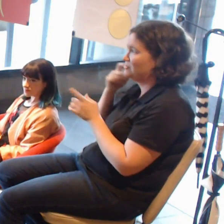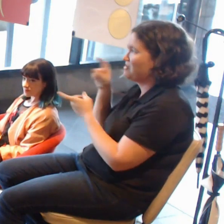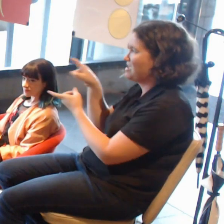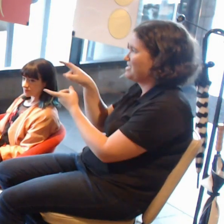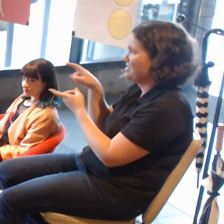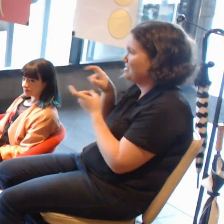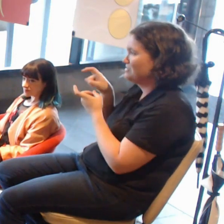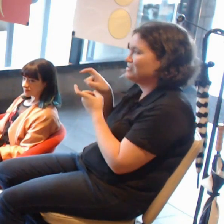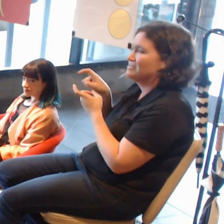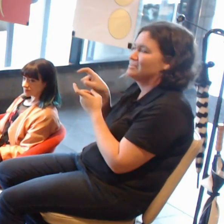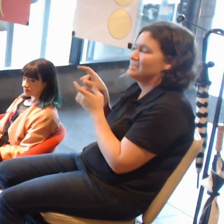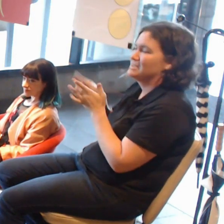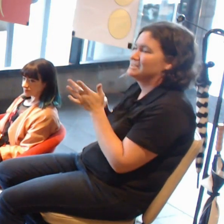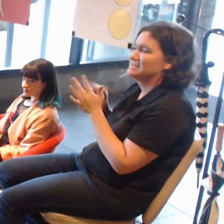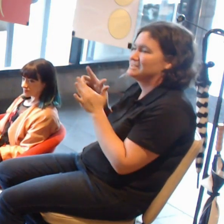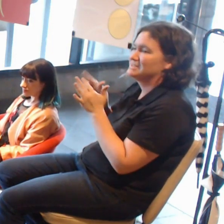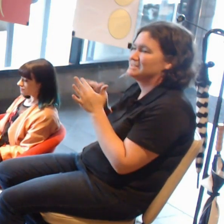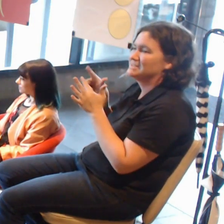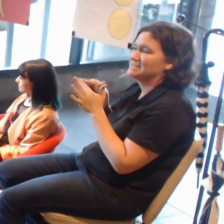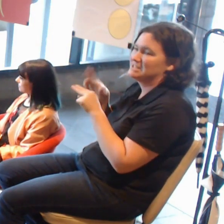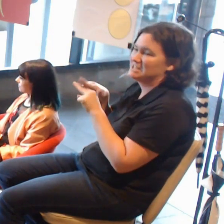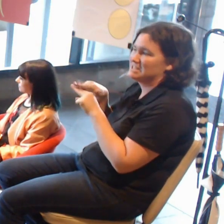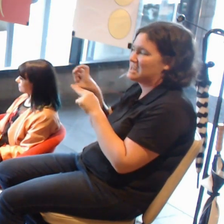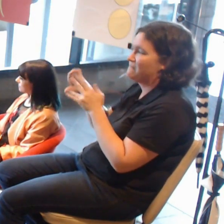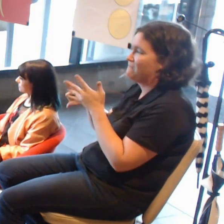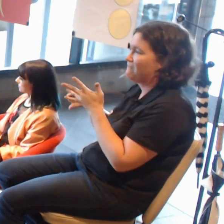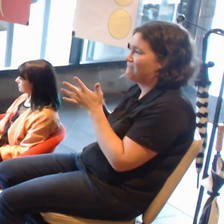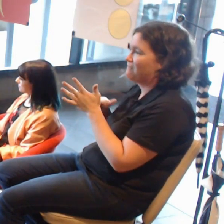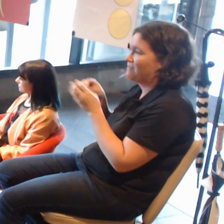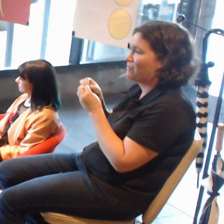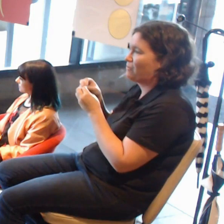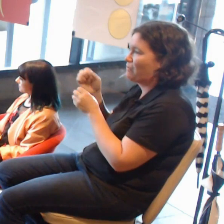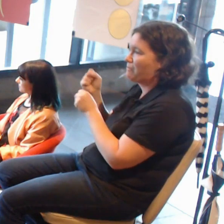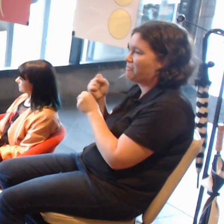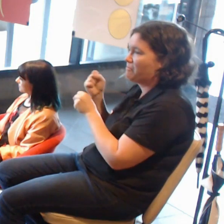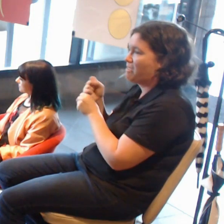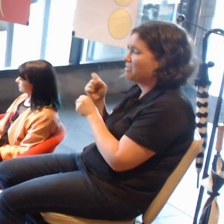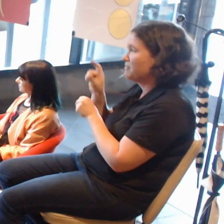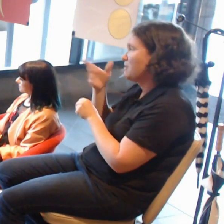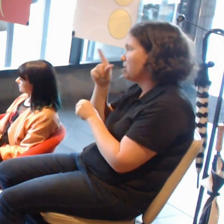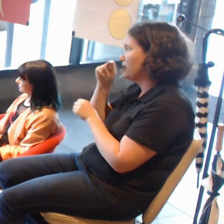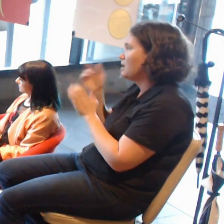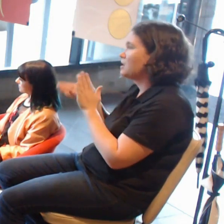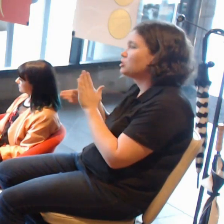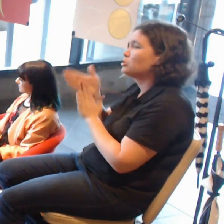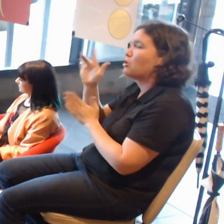that you could go to Central Park in New York and see one geo-tagged.